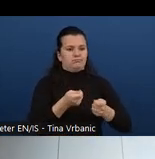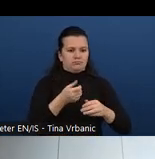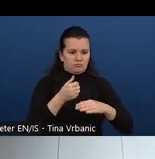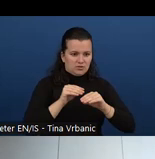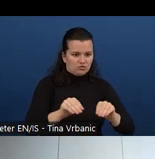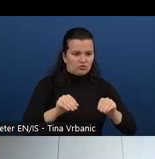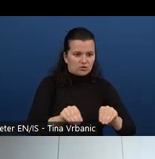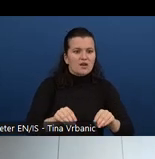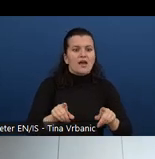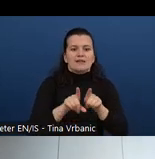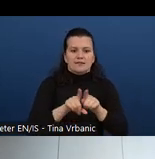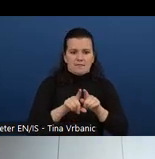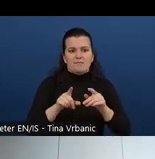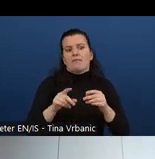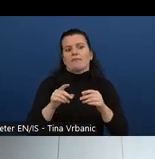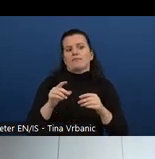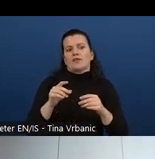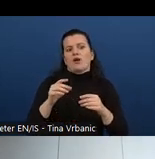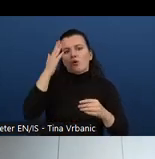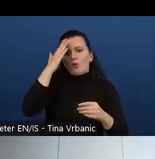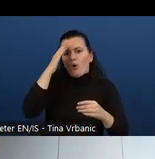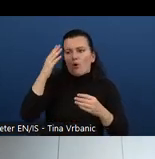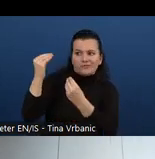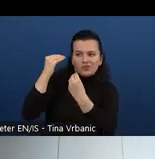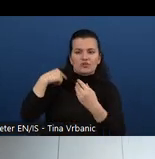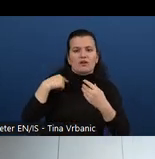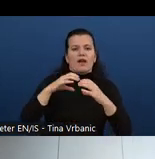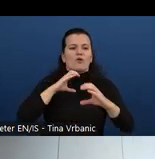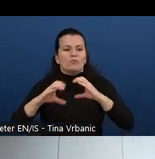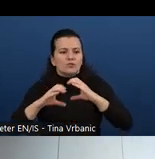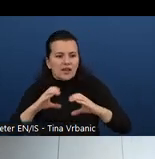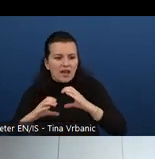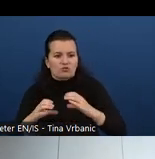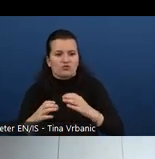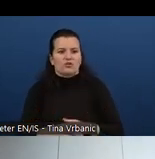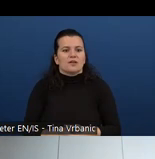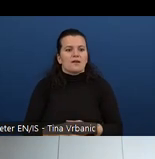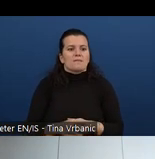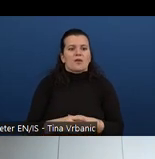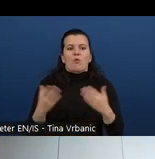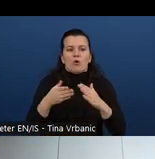has a responsibility and that actually including accessibility needs to be something that happens